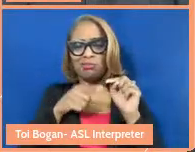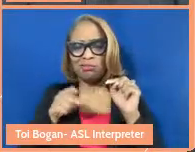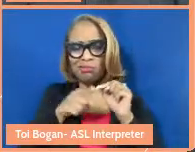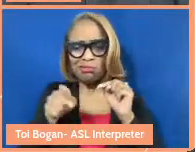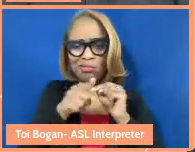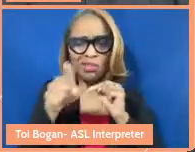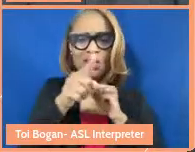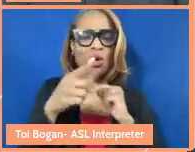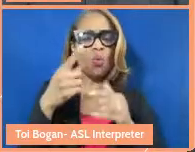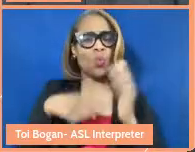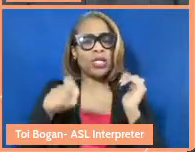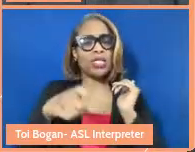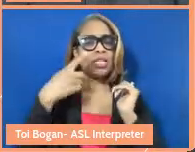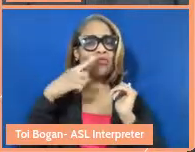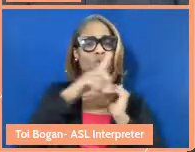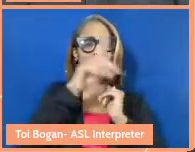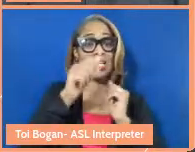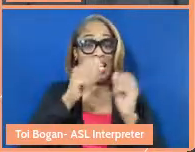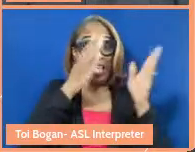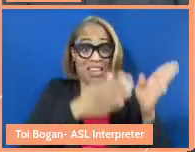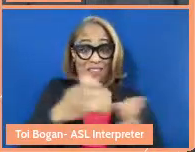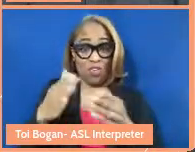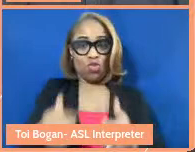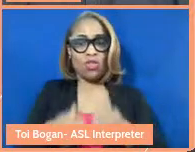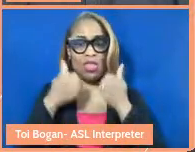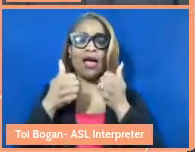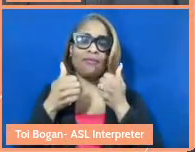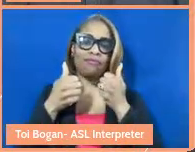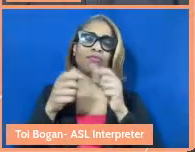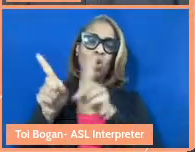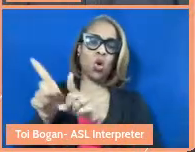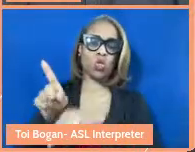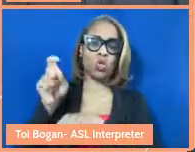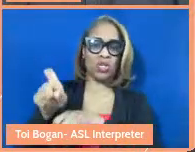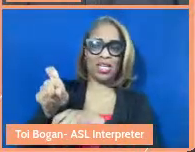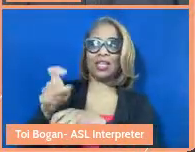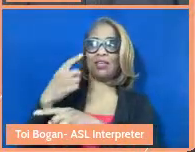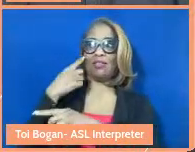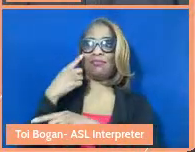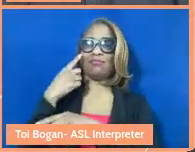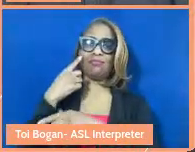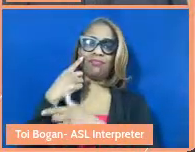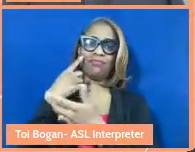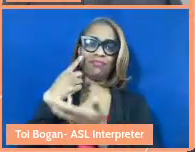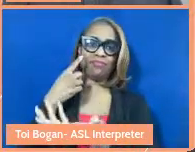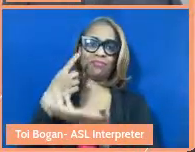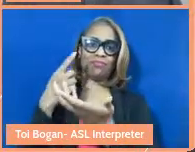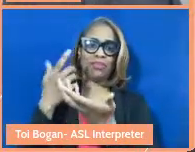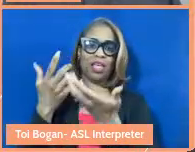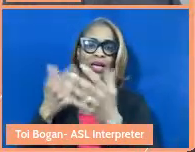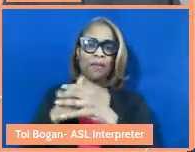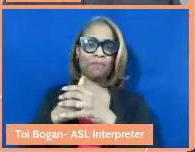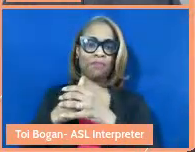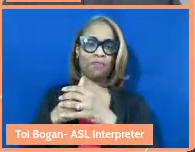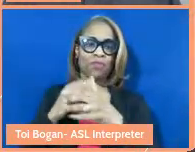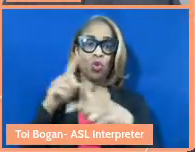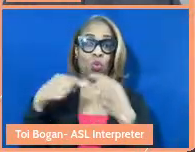disabled individual lives are also really needed in this moment of when the planet is disabled.